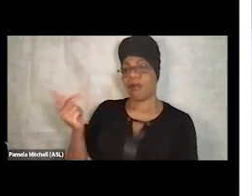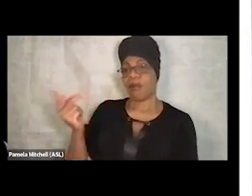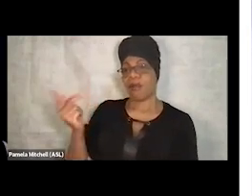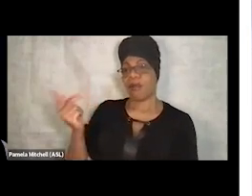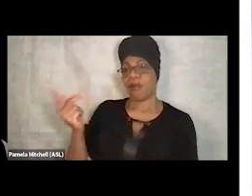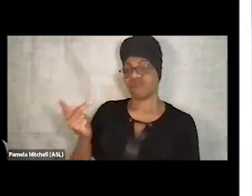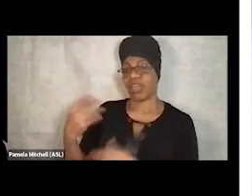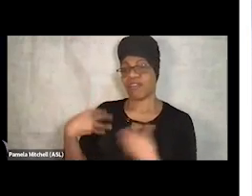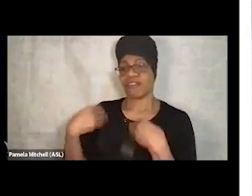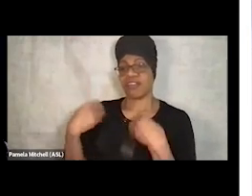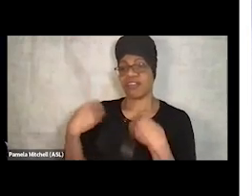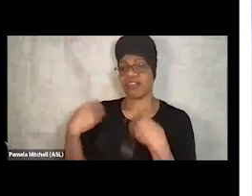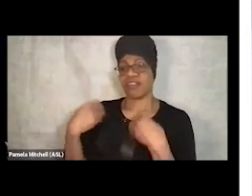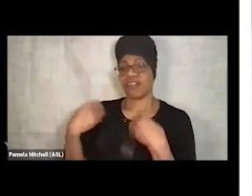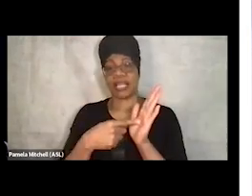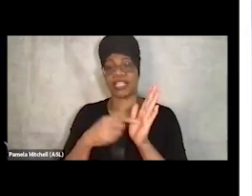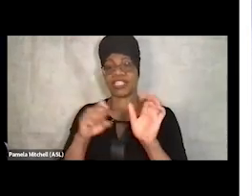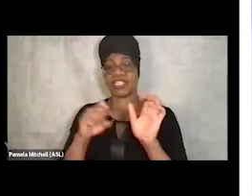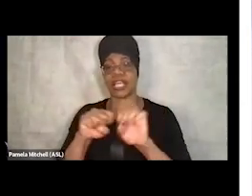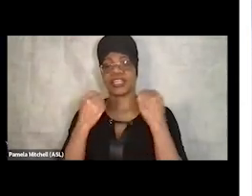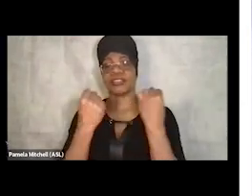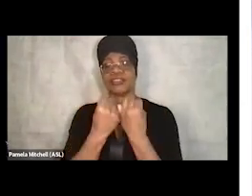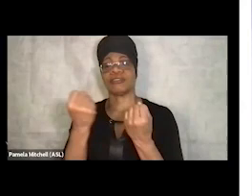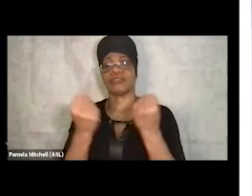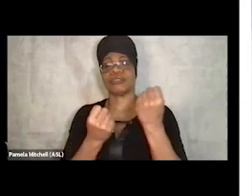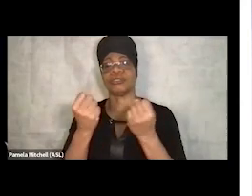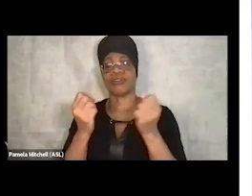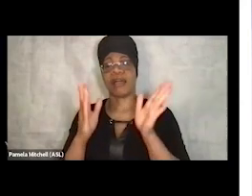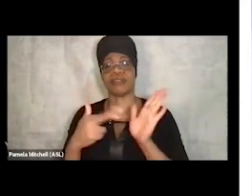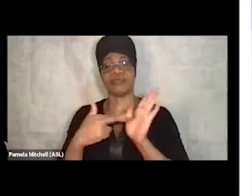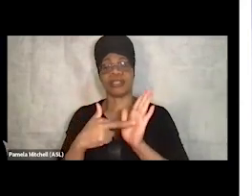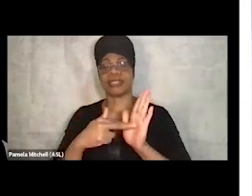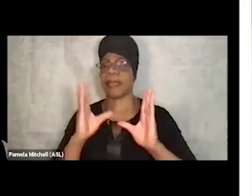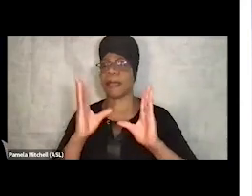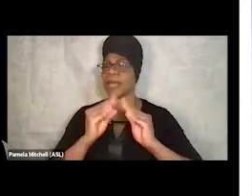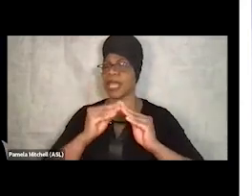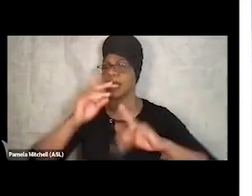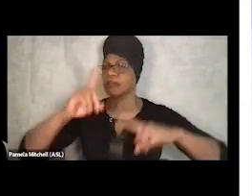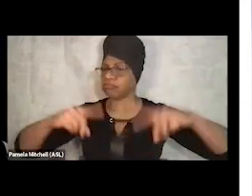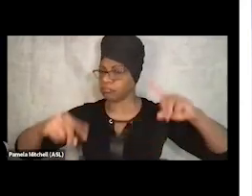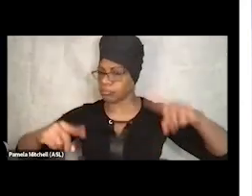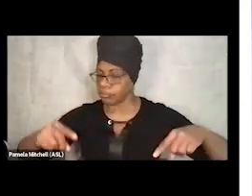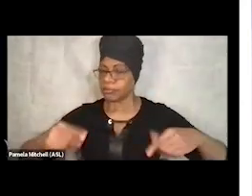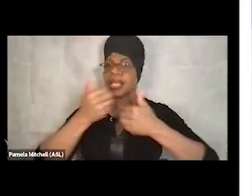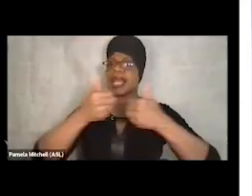and the social drivers representation, in various meetings. So from the executive level, the senior leadership level,